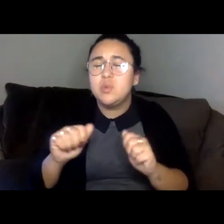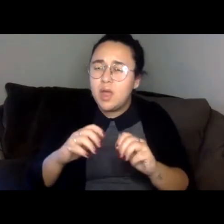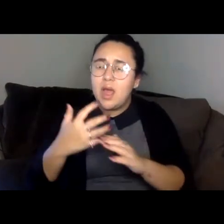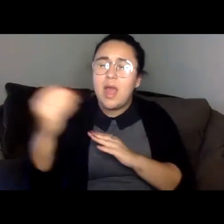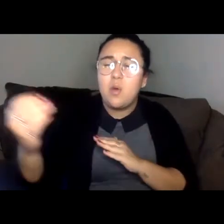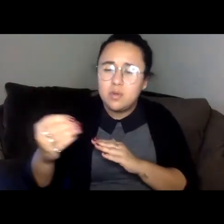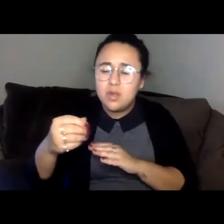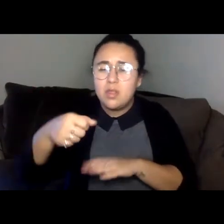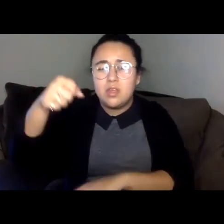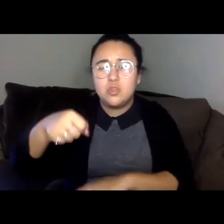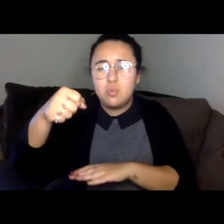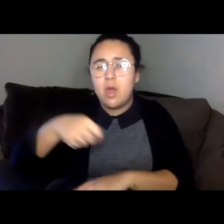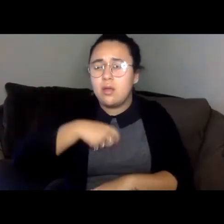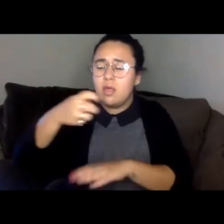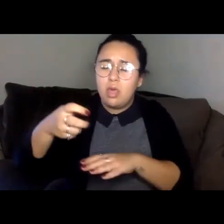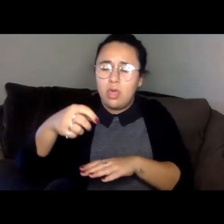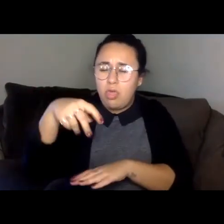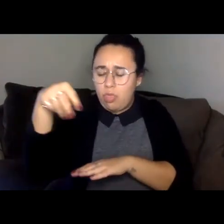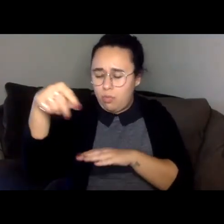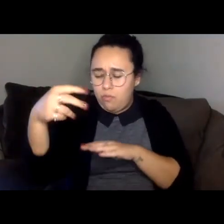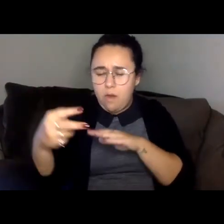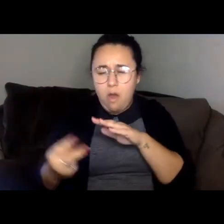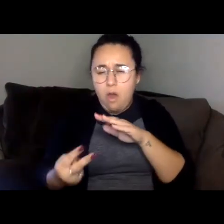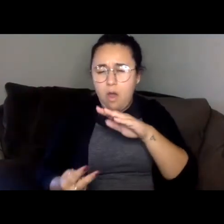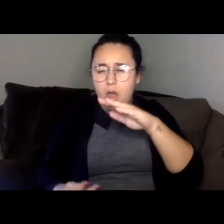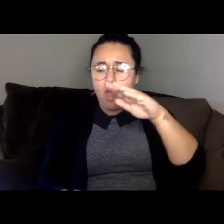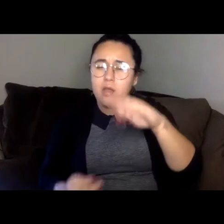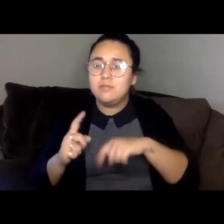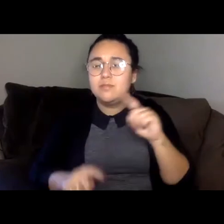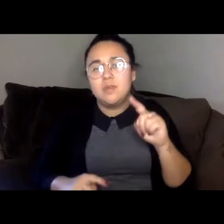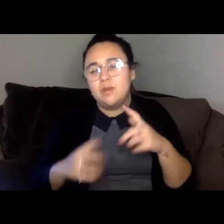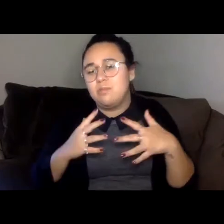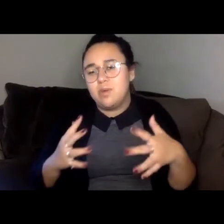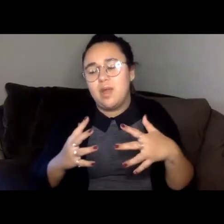not open, she could not breathe until finally she seems to struggle to accept her death,